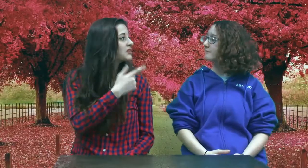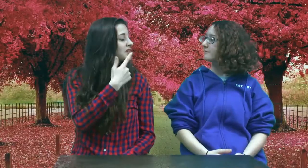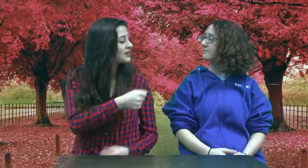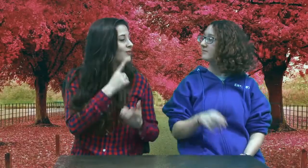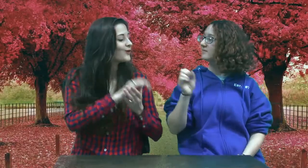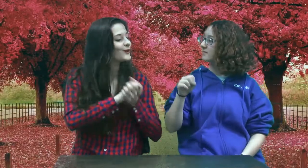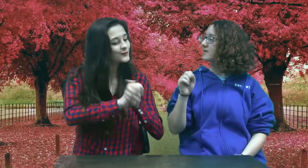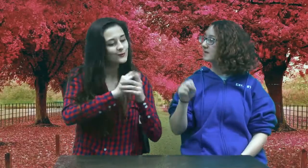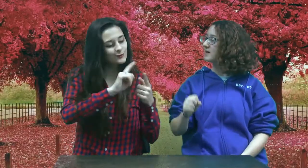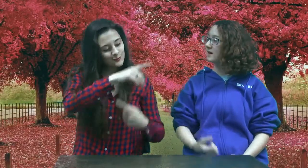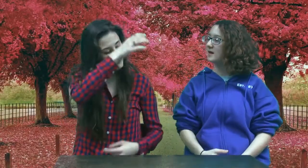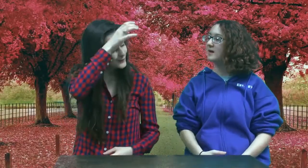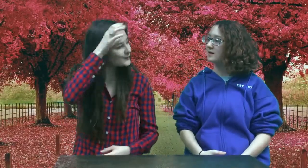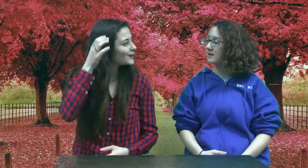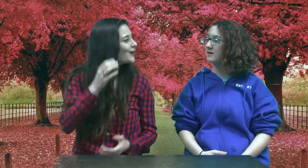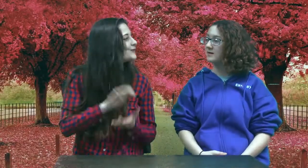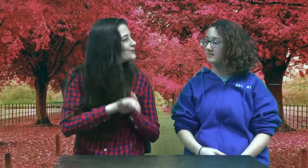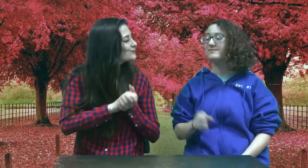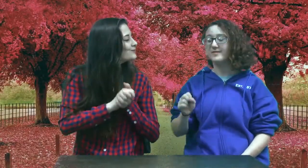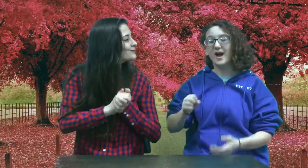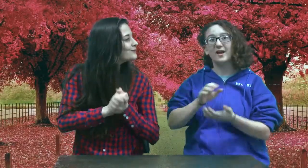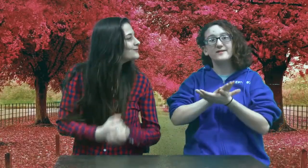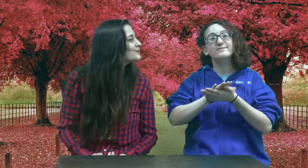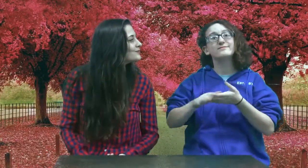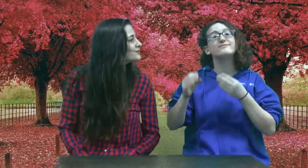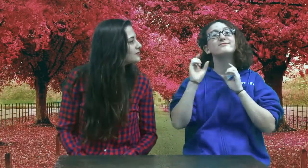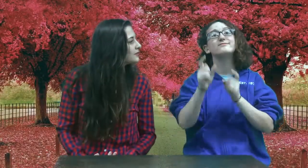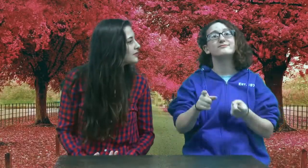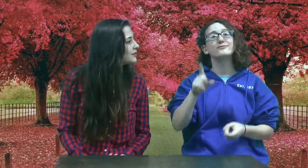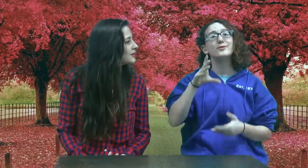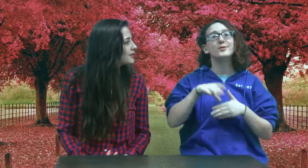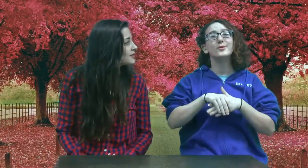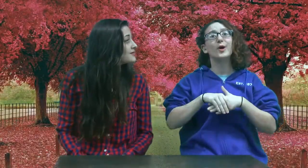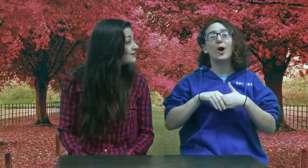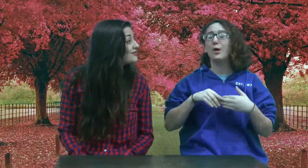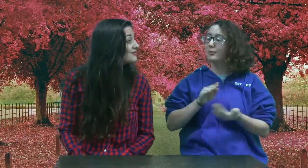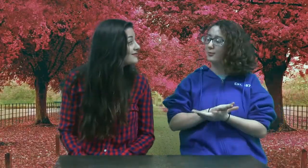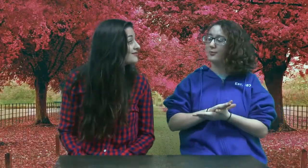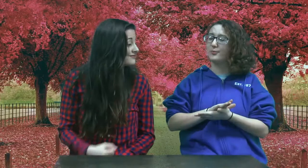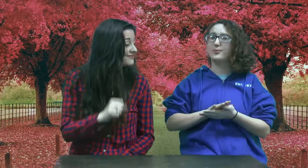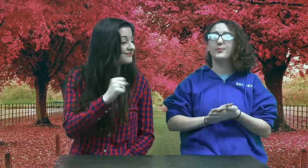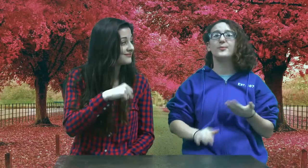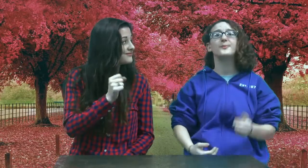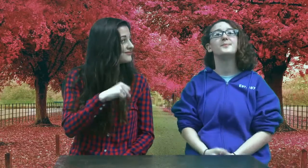You got to interview and congratulate Catrina! Yeah, it was nice that she won the money, too.